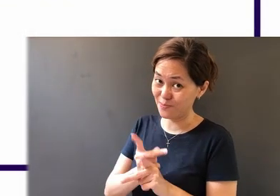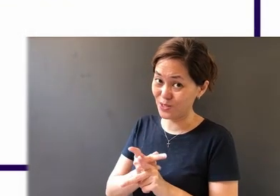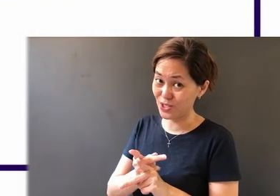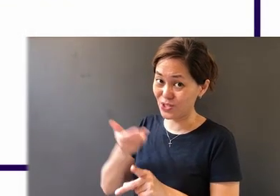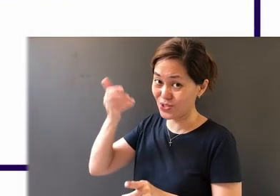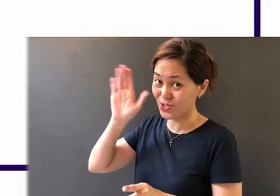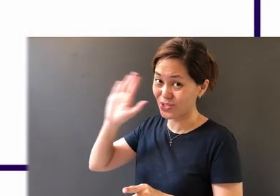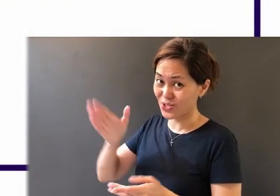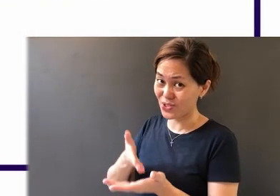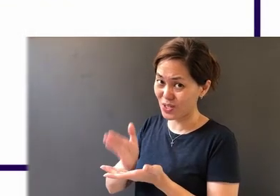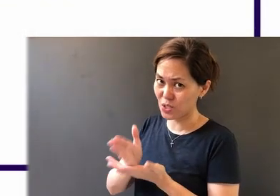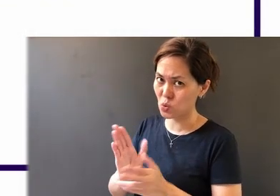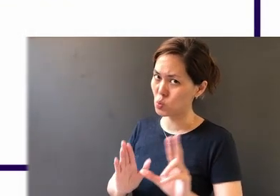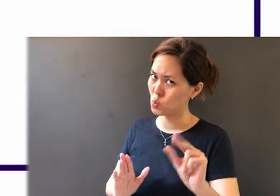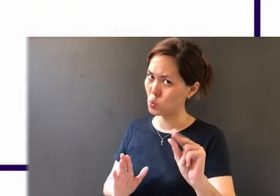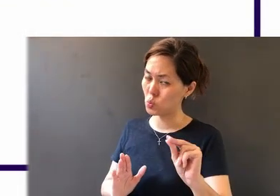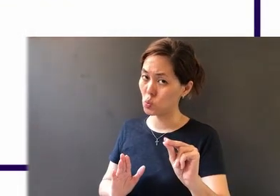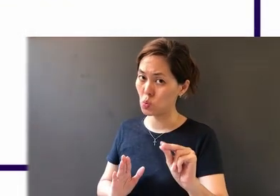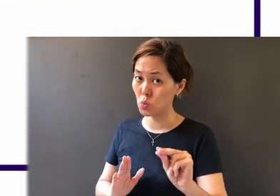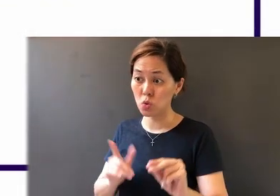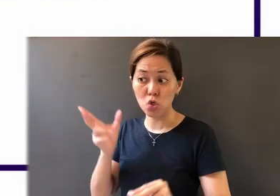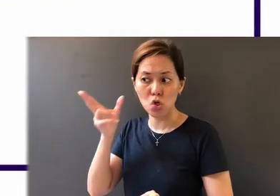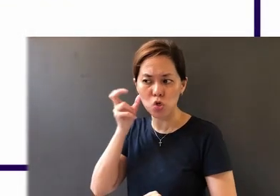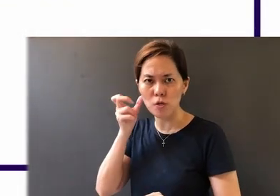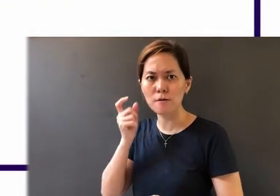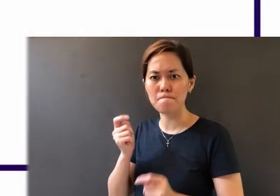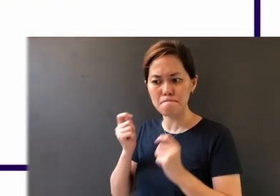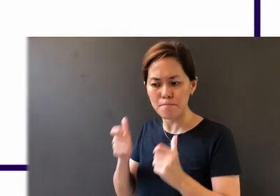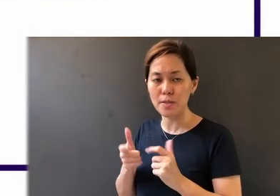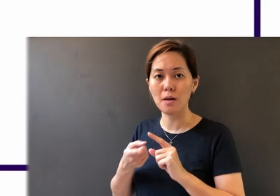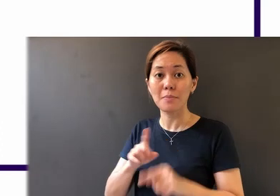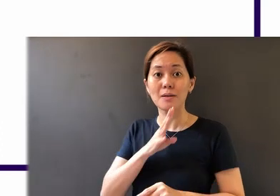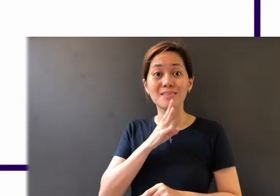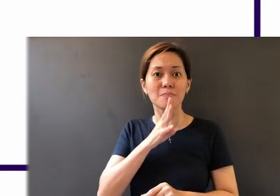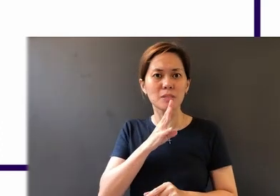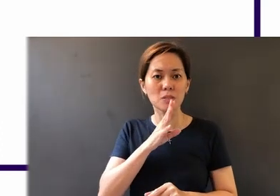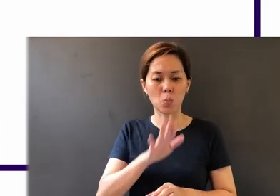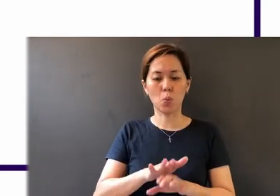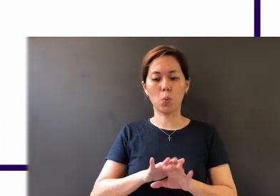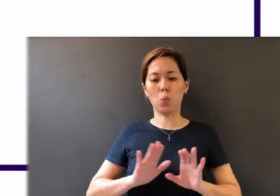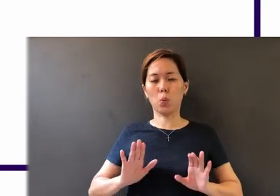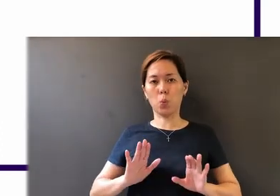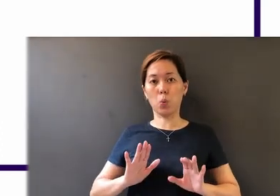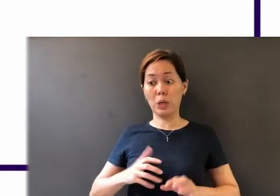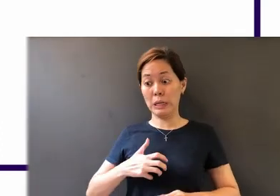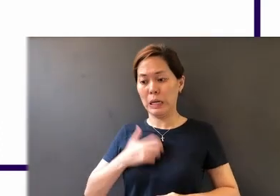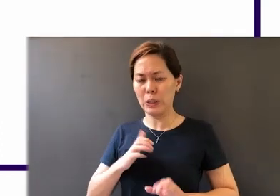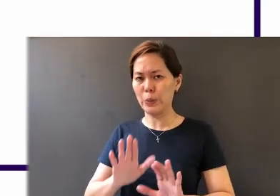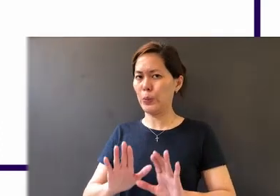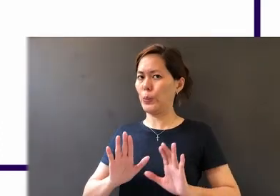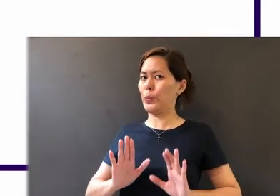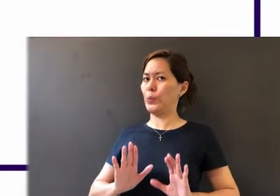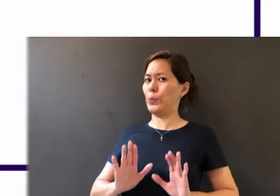of God." So be quick to hear, slow to speak, slow to anger. Because